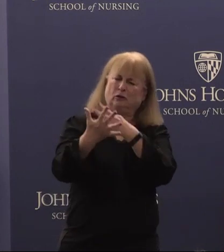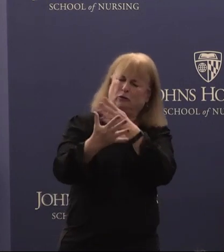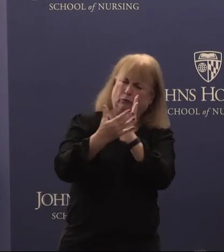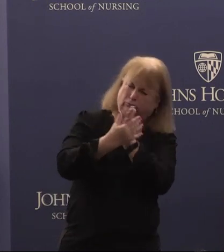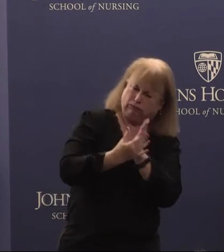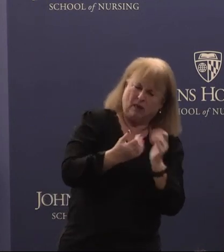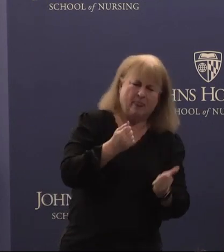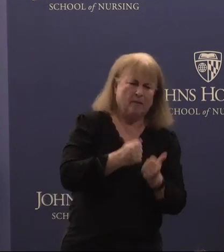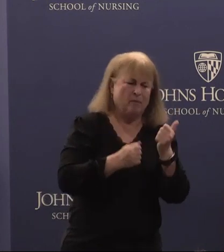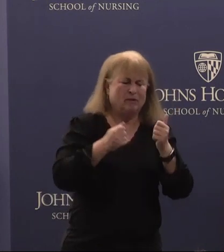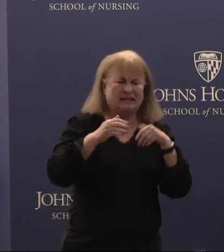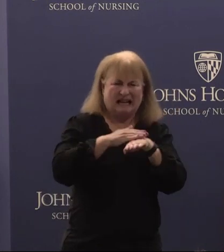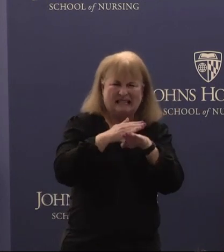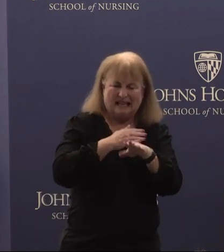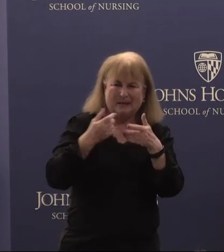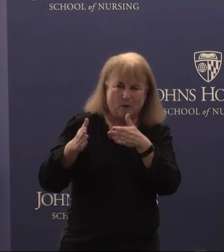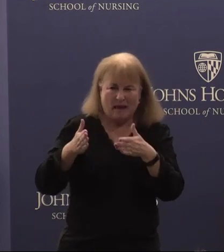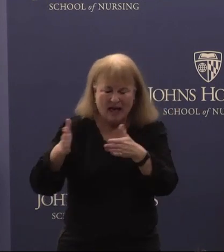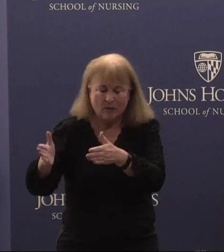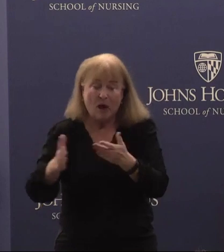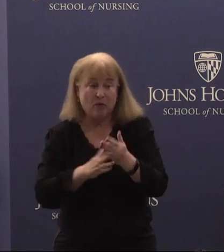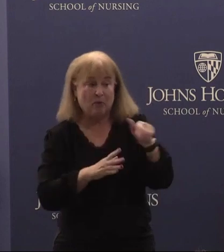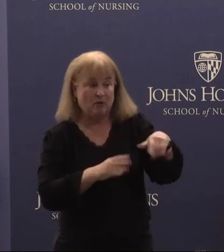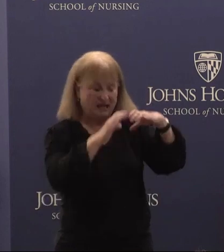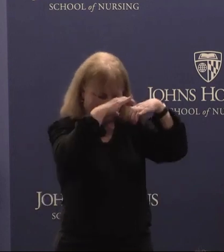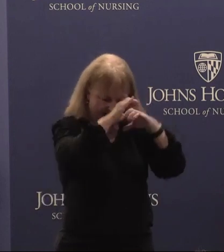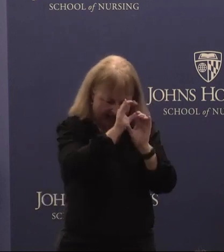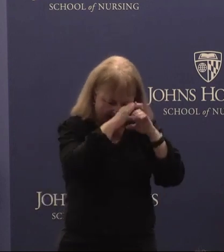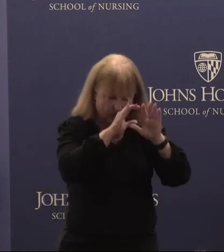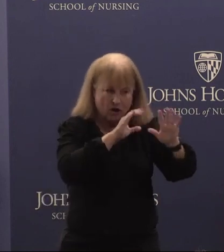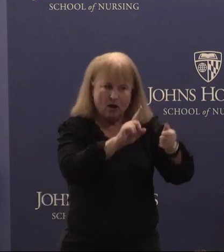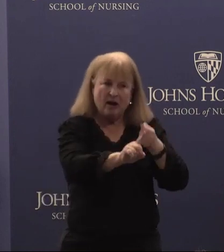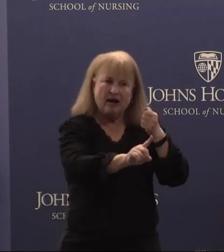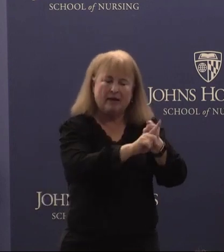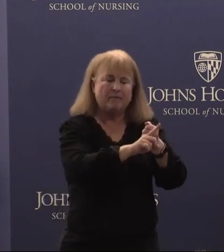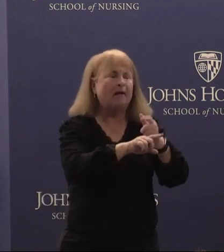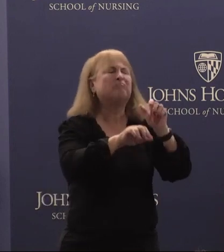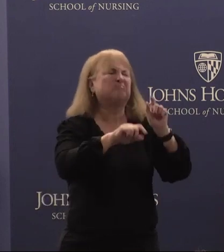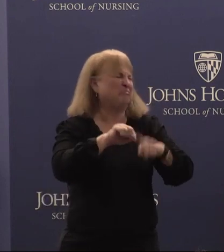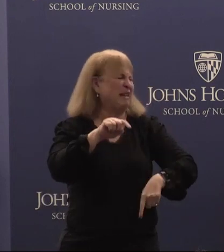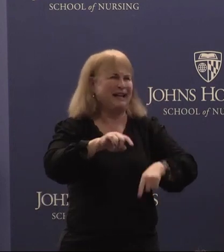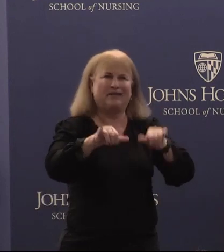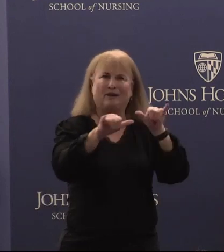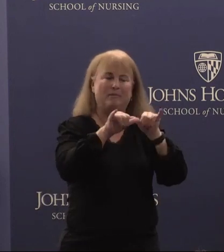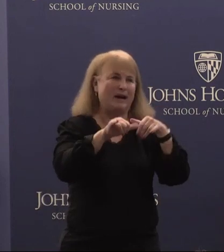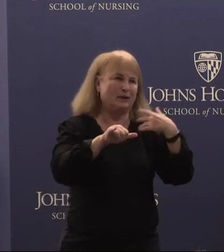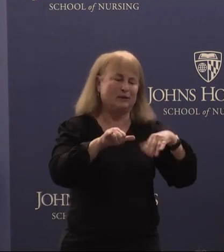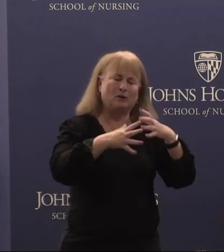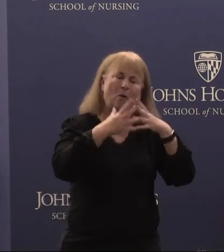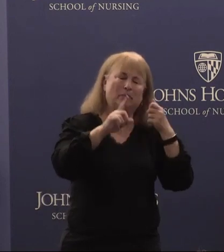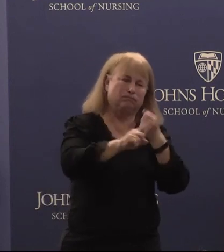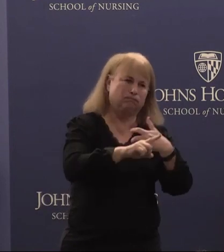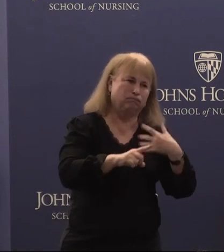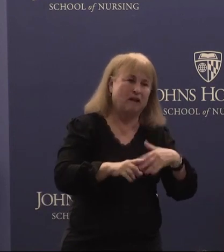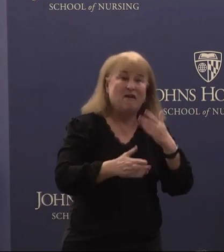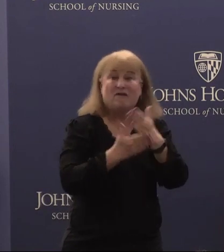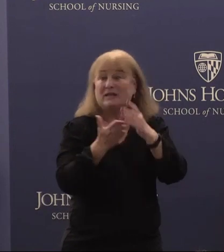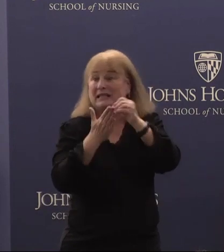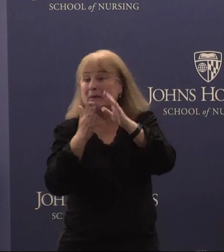pathways and through this lens her impact is immeasurable. For some students somewhere who